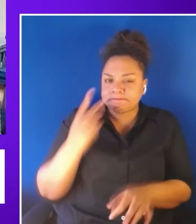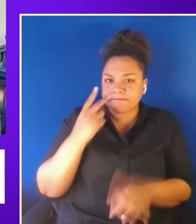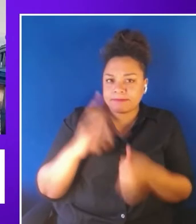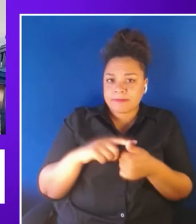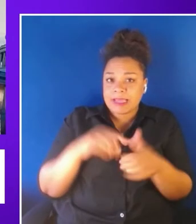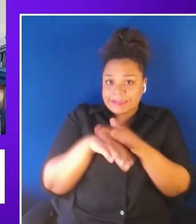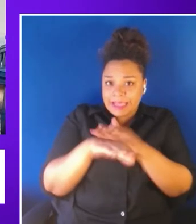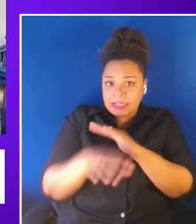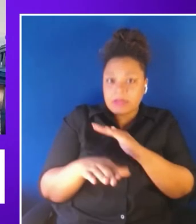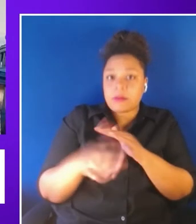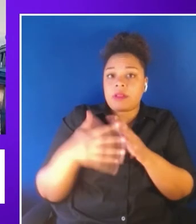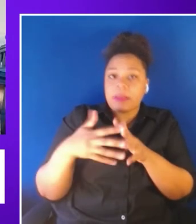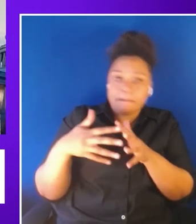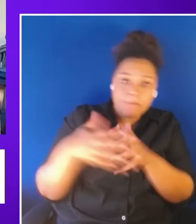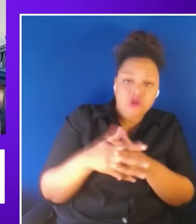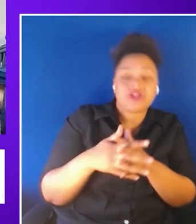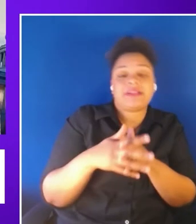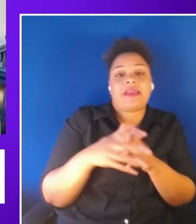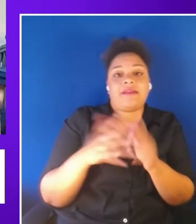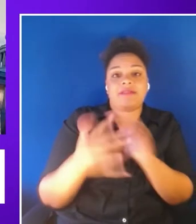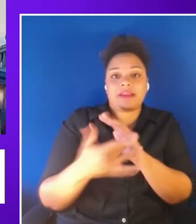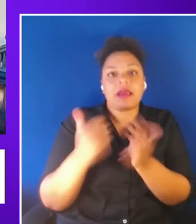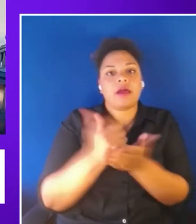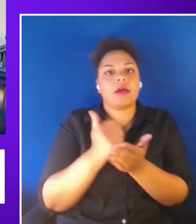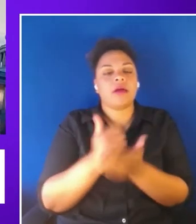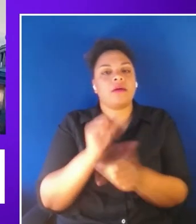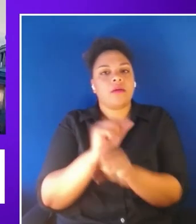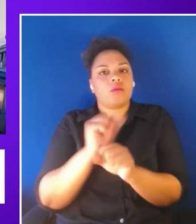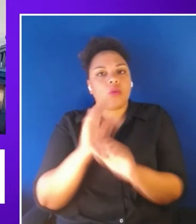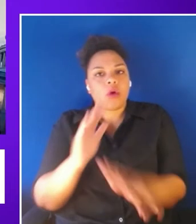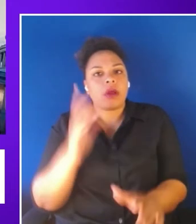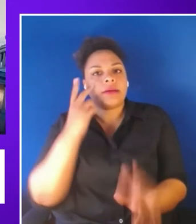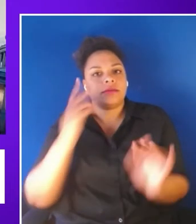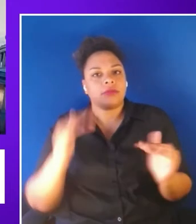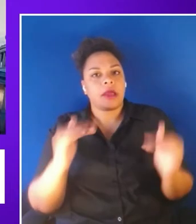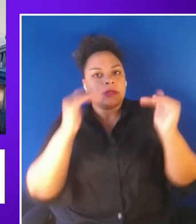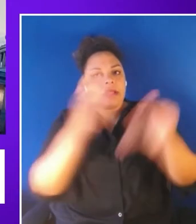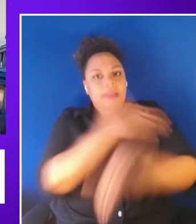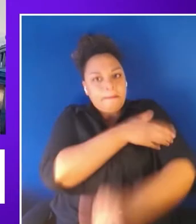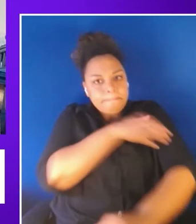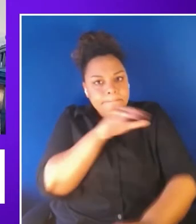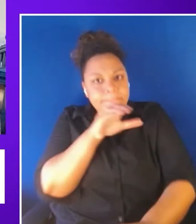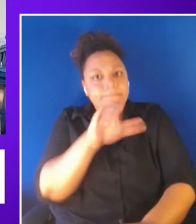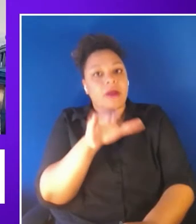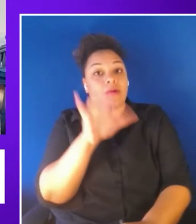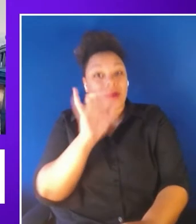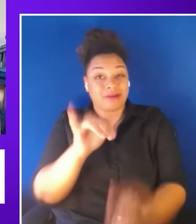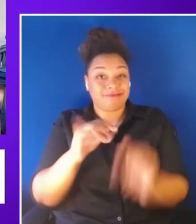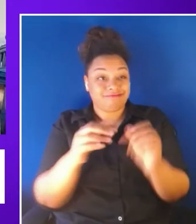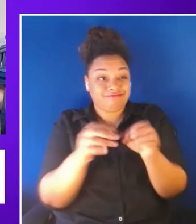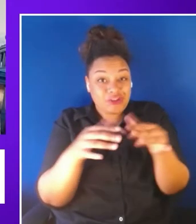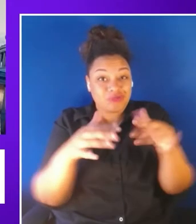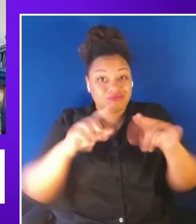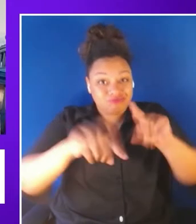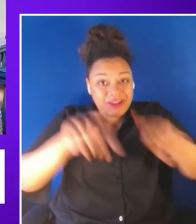can help employers upskill and empower an increasingly diverse workforce especially in high